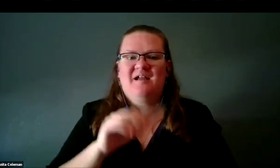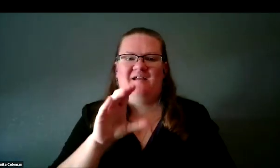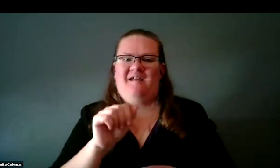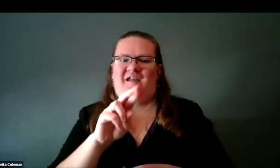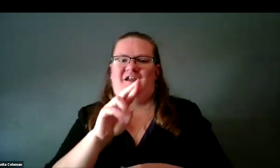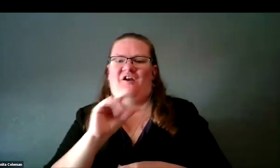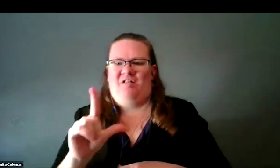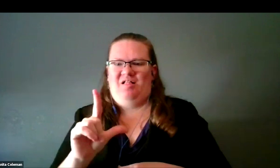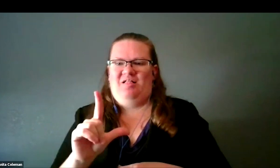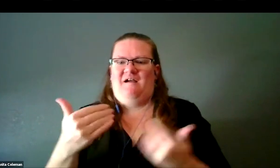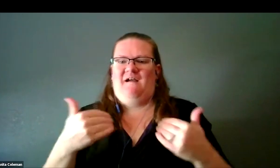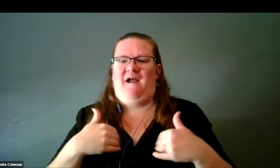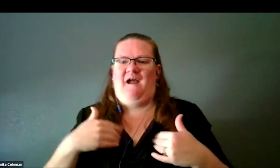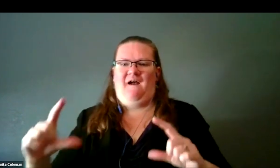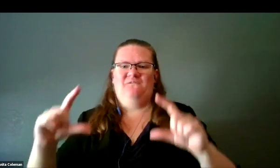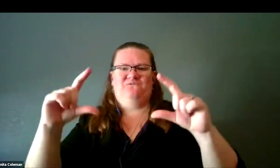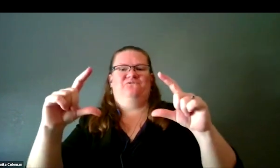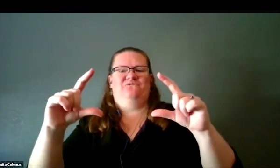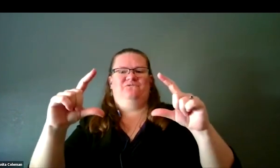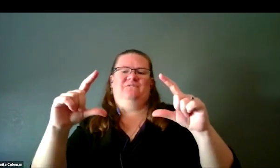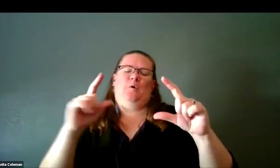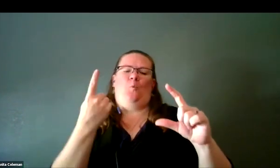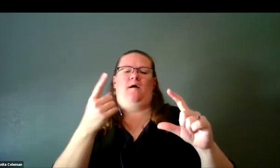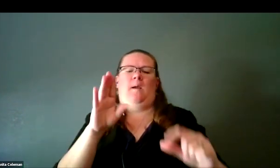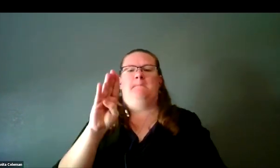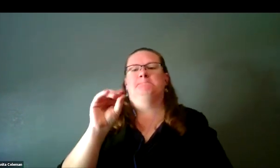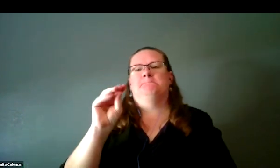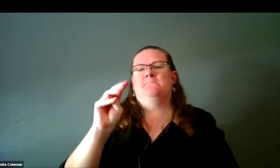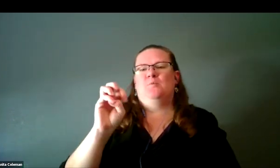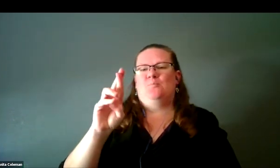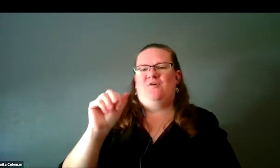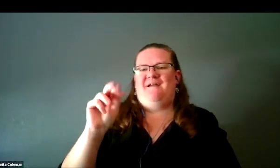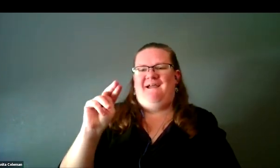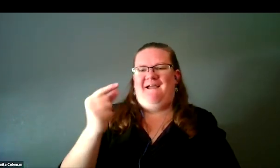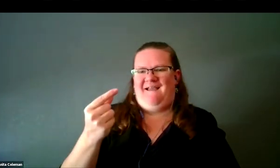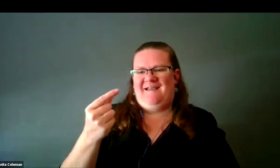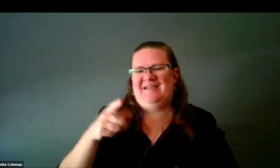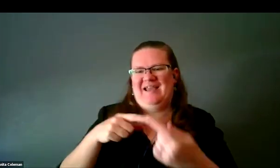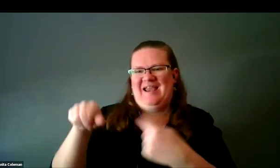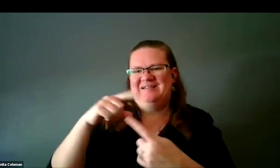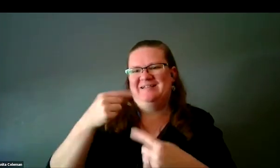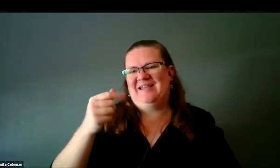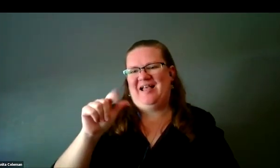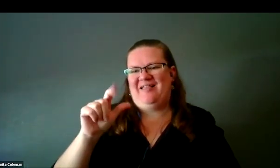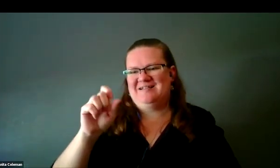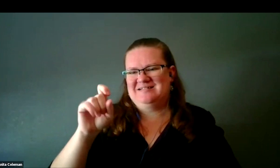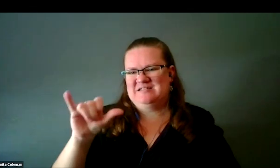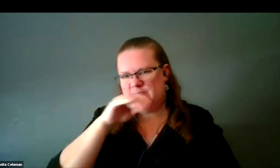Carol, I have right here one of the boomerang galaxies. [chuckles] Yes, I have the pink one.